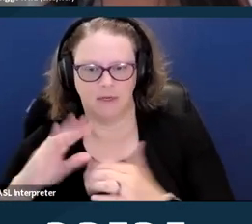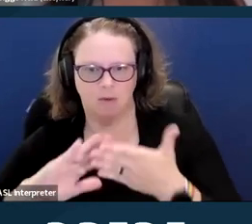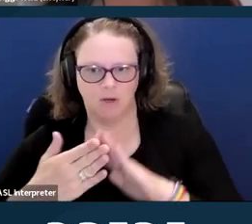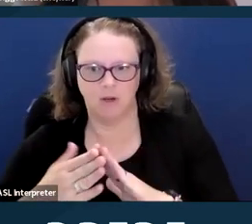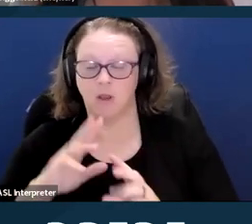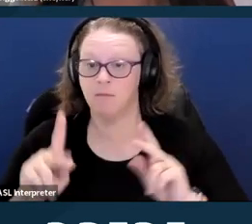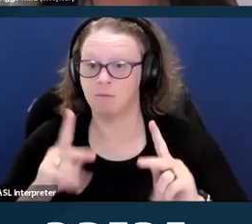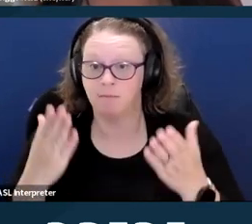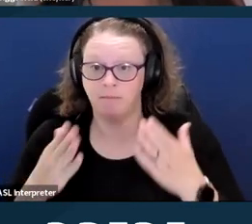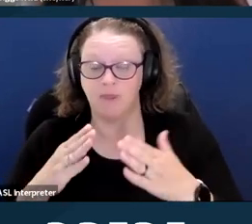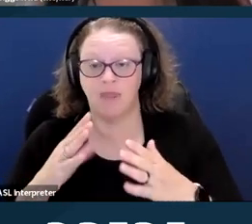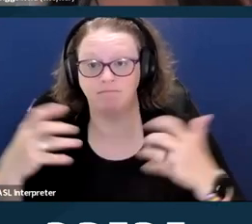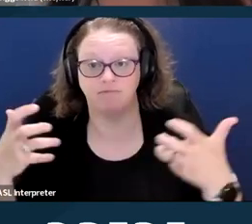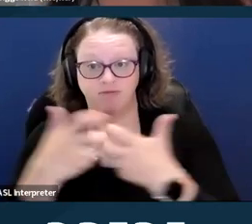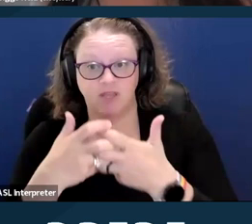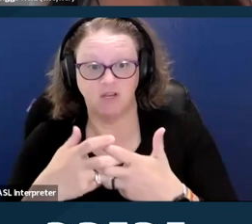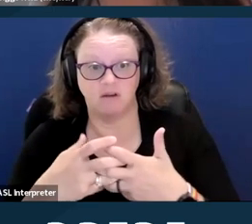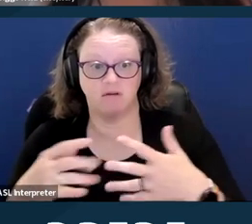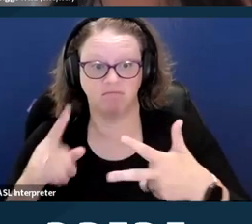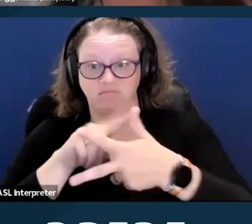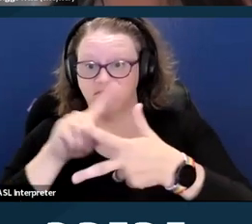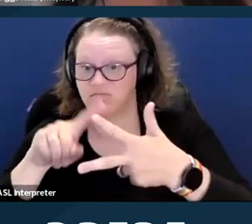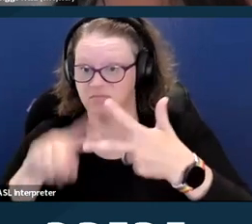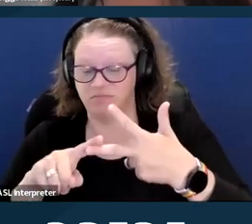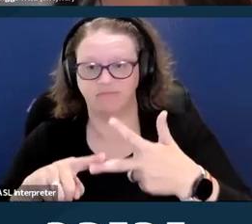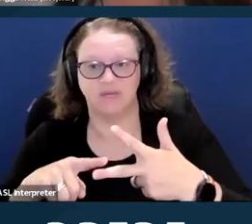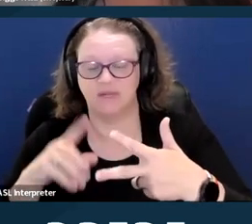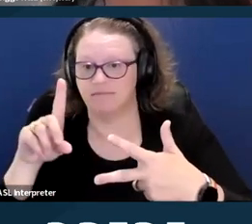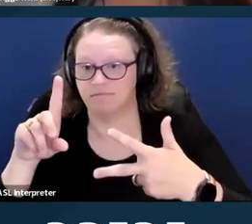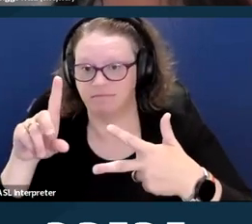under the ADA or Section 504, but not necessarily identify